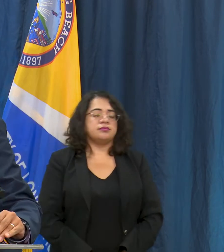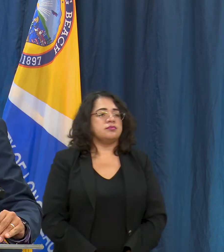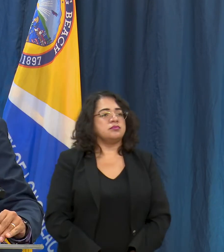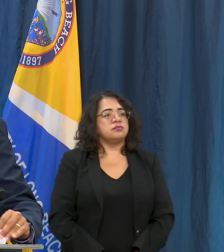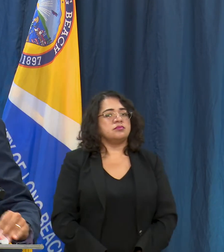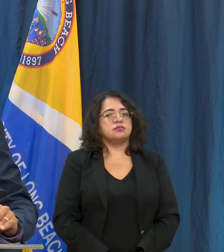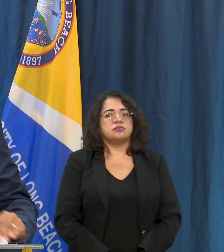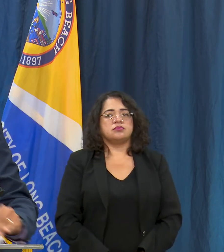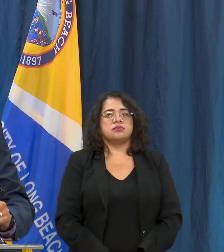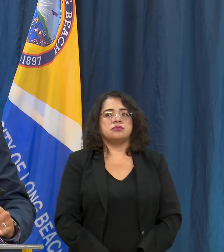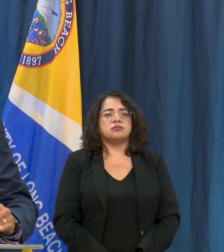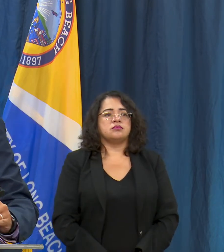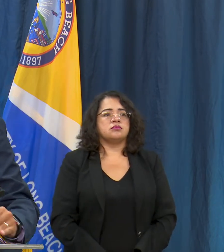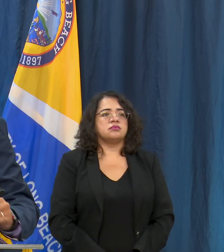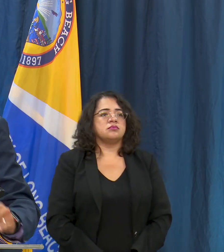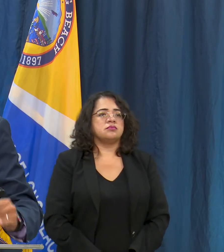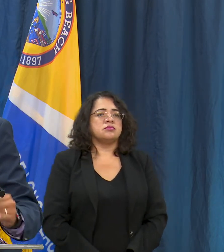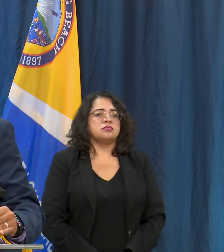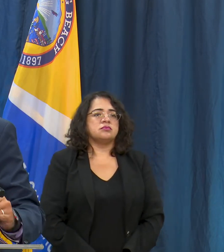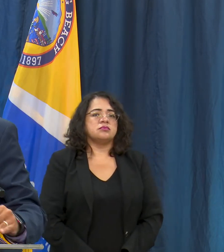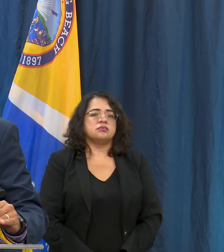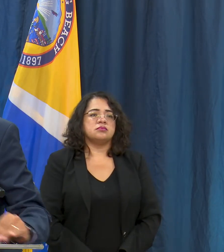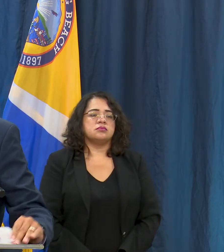we'll give it over to Kelly if there are questions for her. Definitely. First